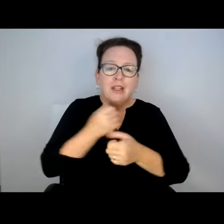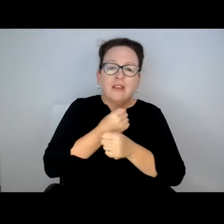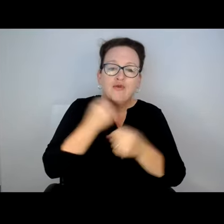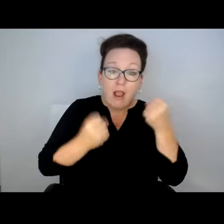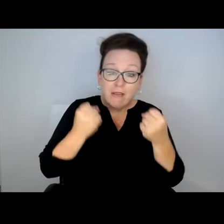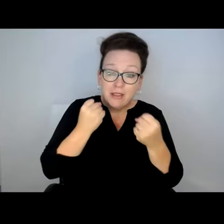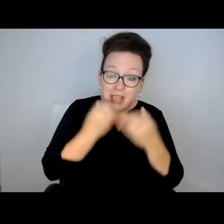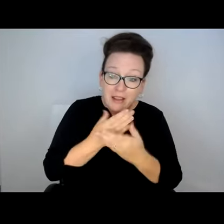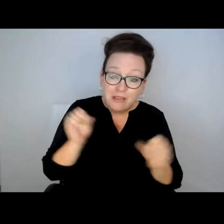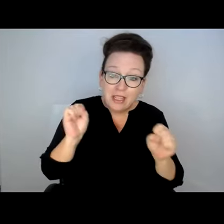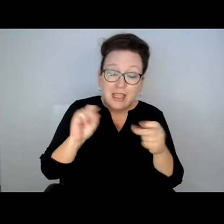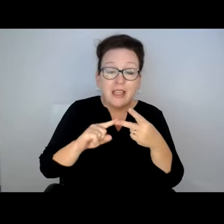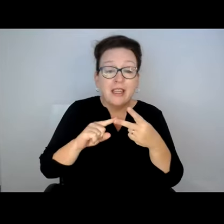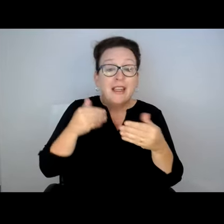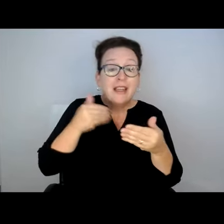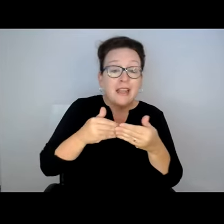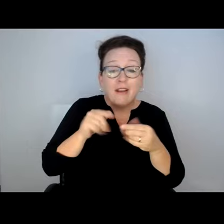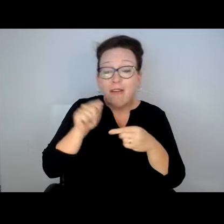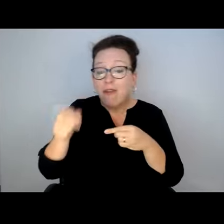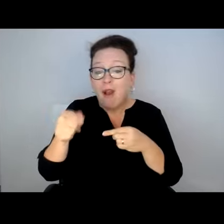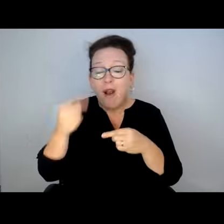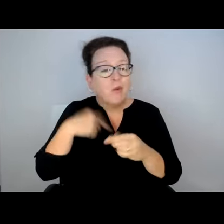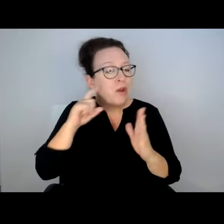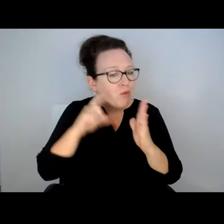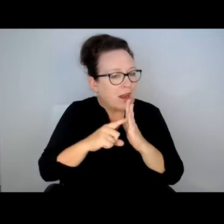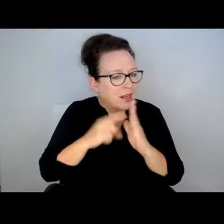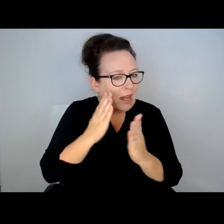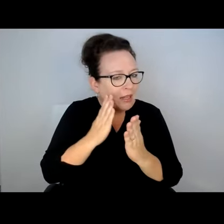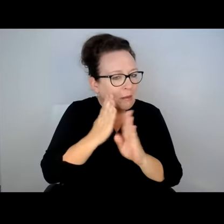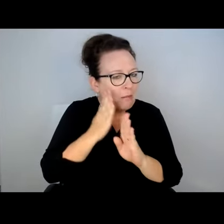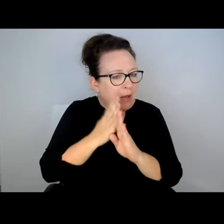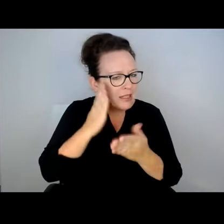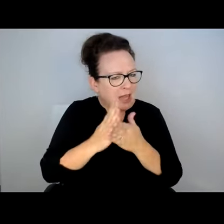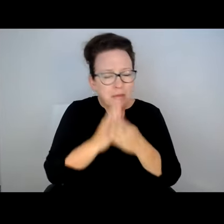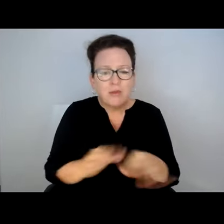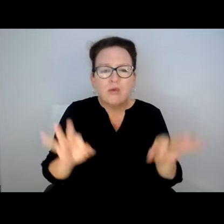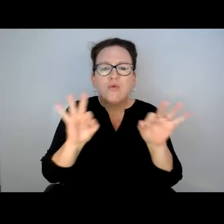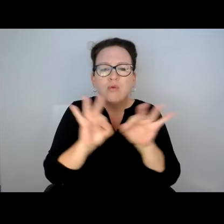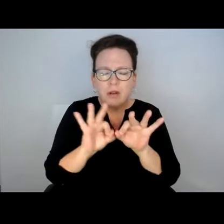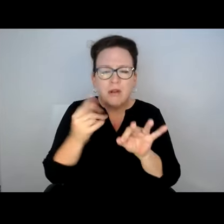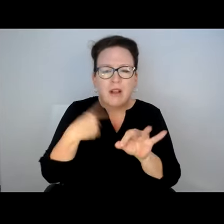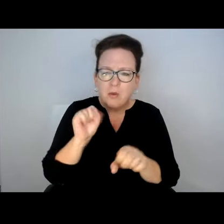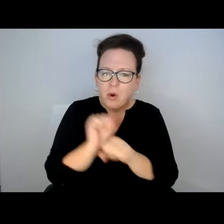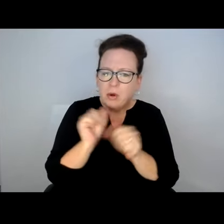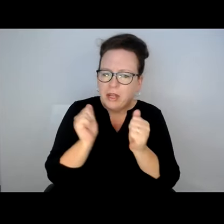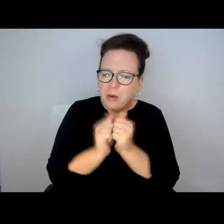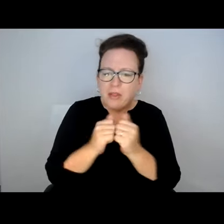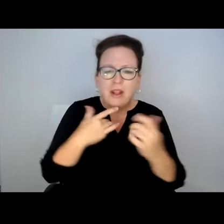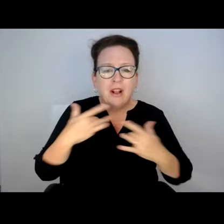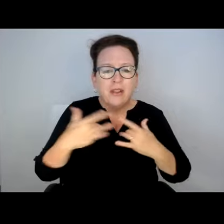THAT GO INTO A BUS STOP MOVE. DRIVER SAFETY, THE NEAR SIDE AND FAR SIDE. WE RECOGNIZE THE BUS STOPS ARE